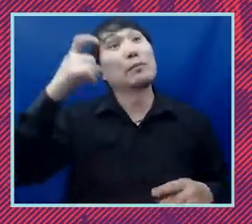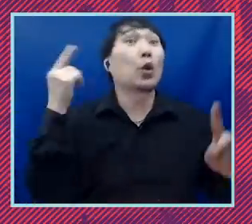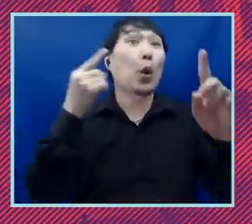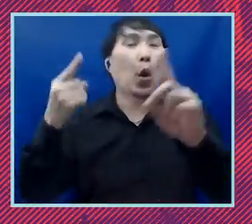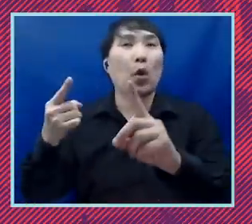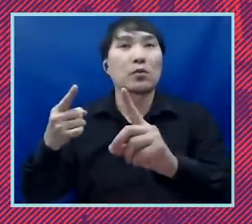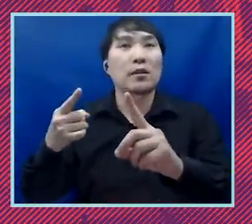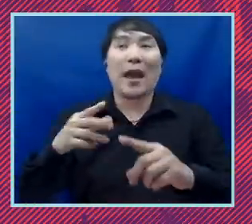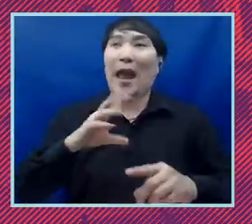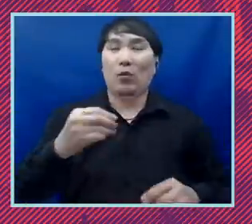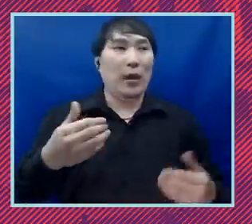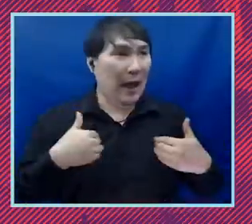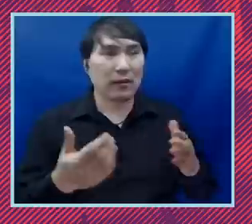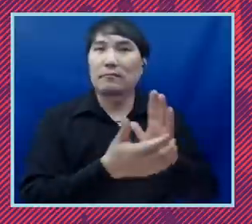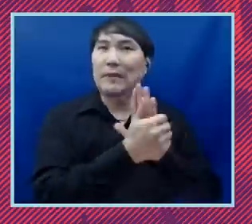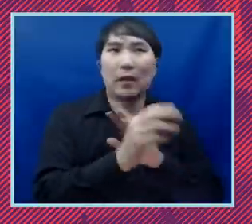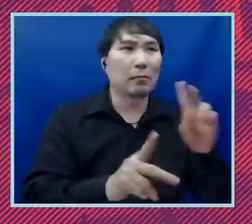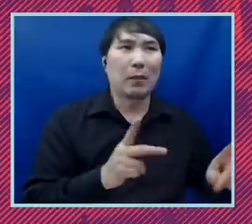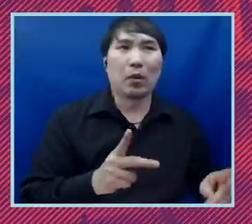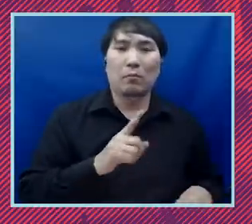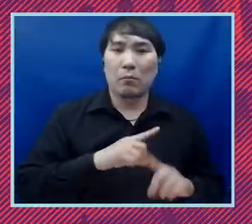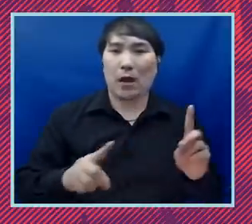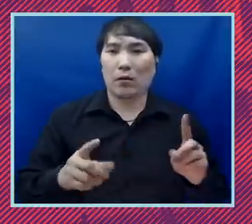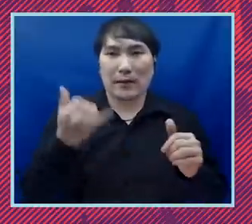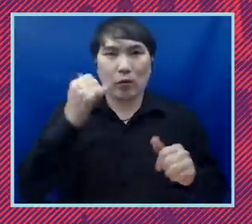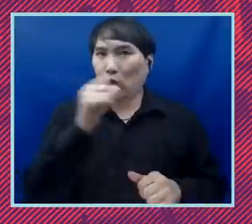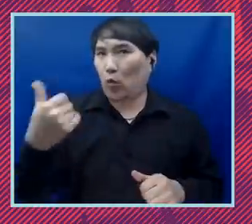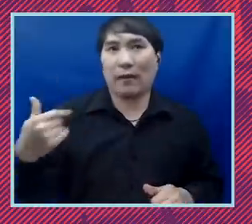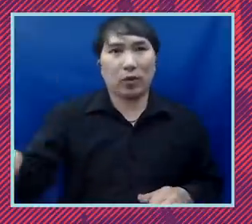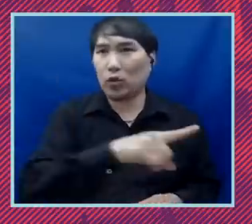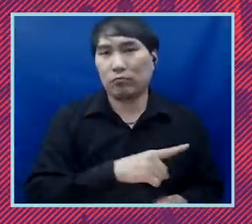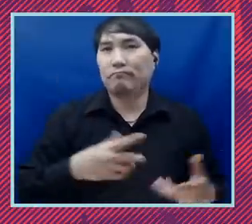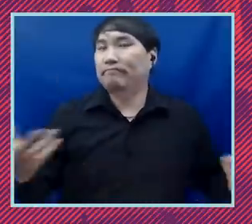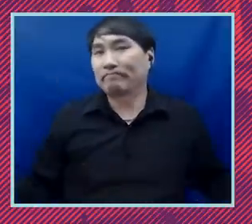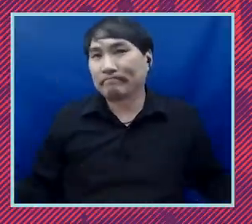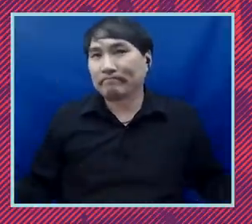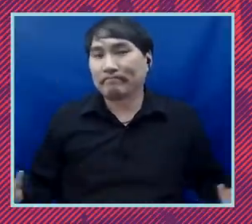talented people working in less meaningful and impactful jobs i really want to thank you very